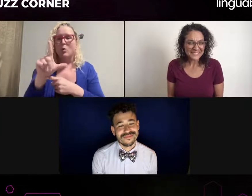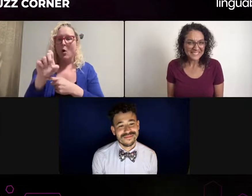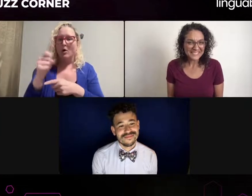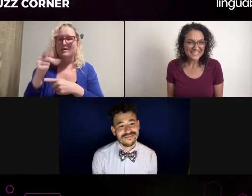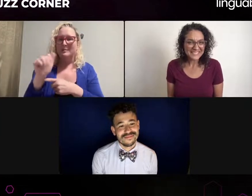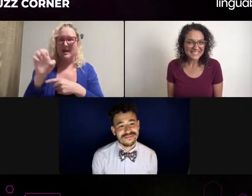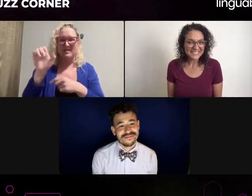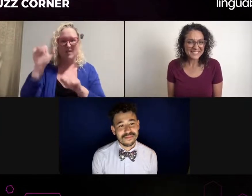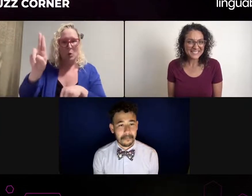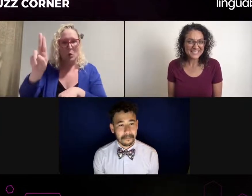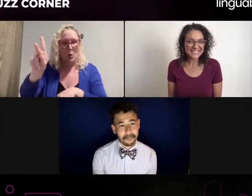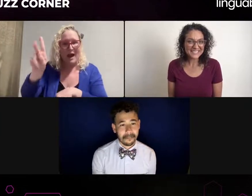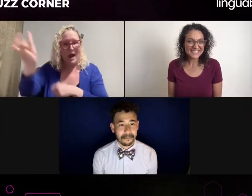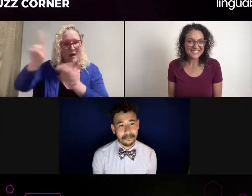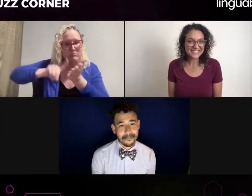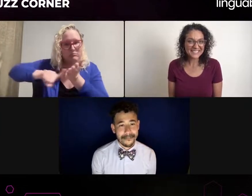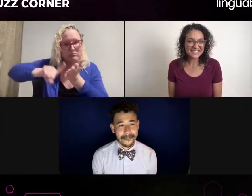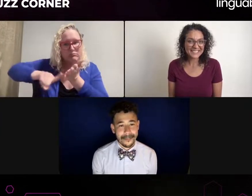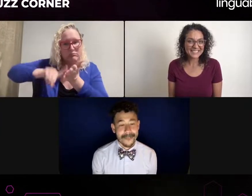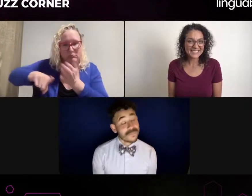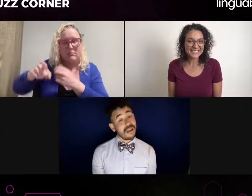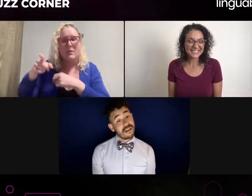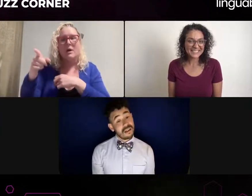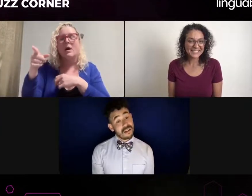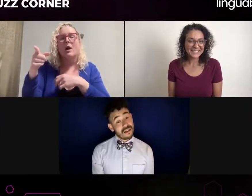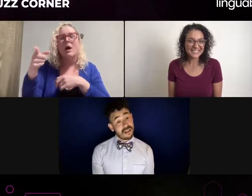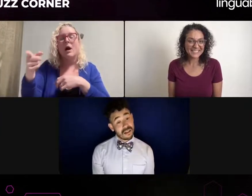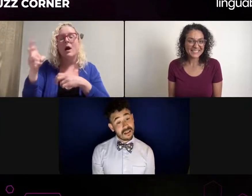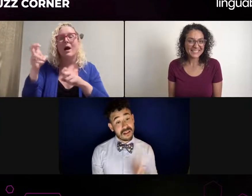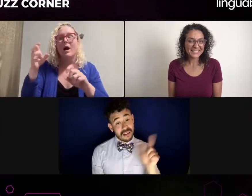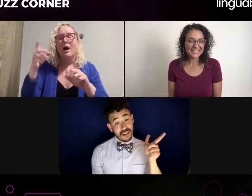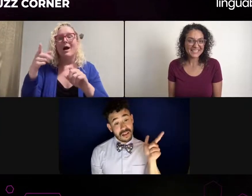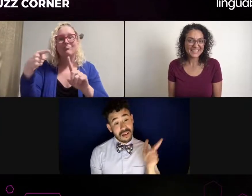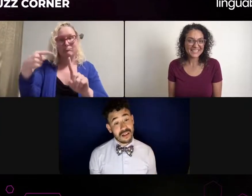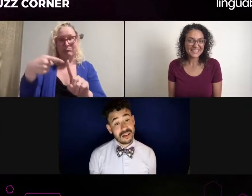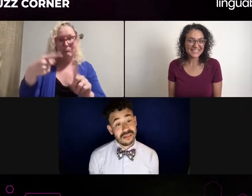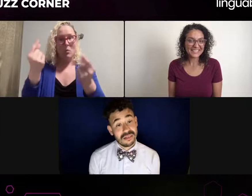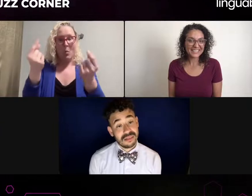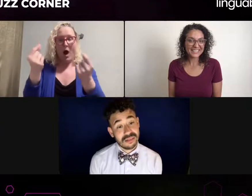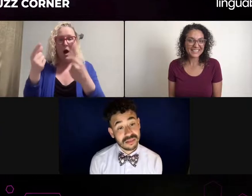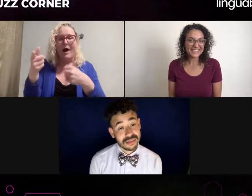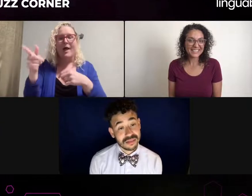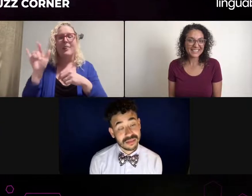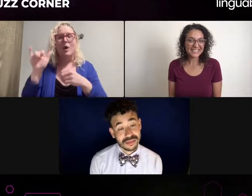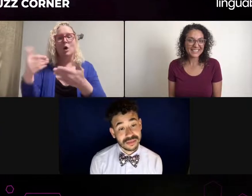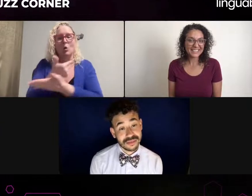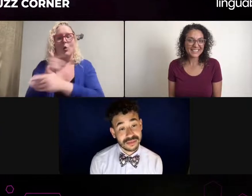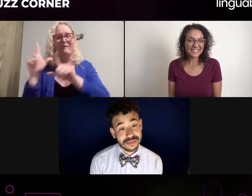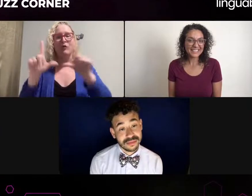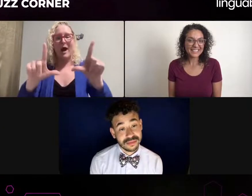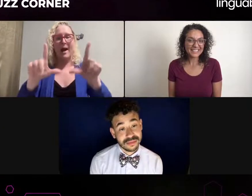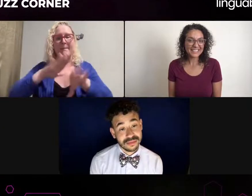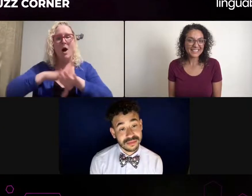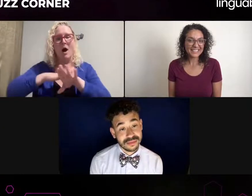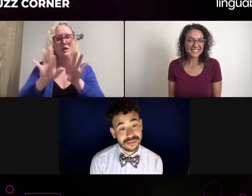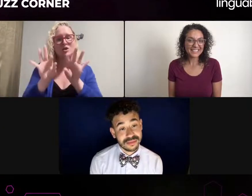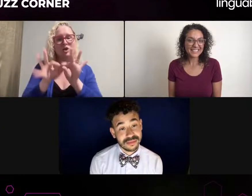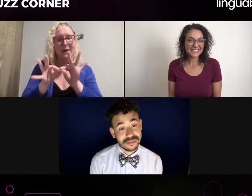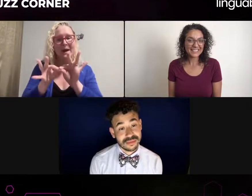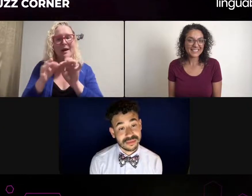Are they interpreting intentionally inaccurately so you don't get the role? Rhe interpreting role, or interpreting field itself